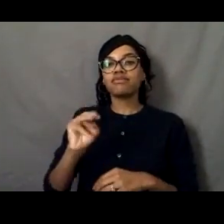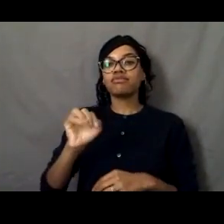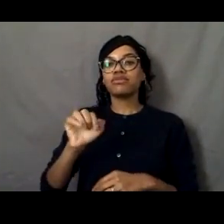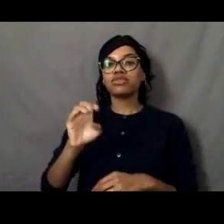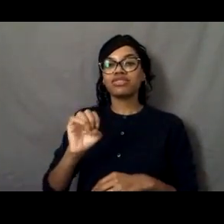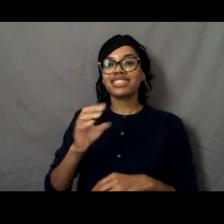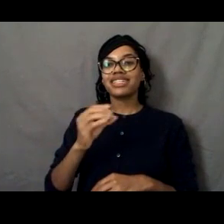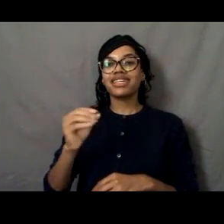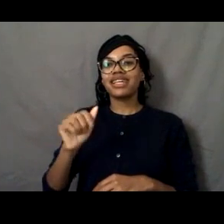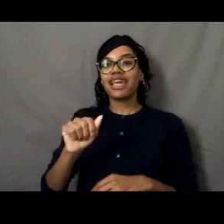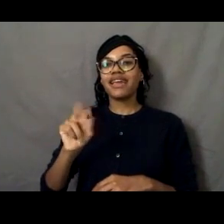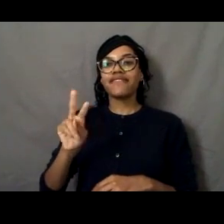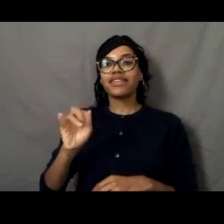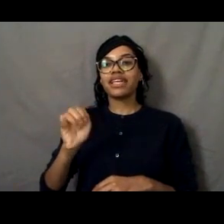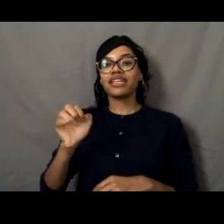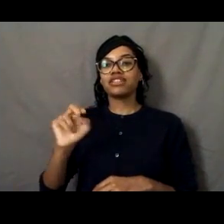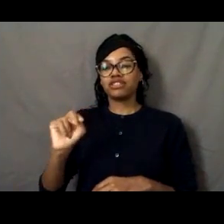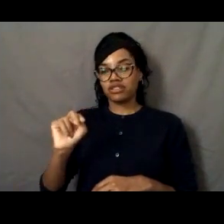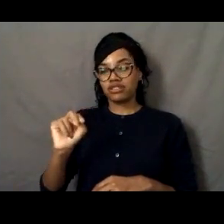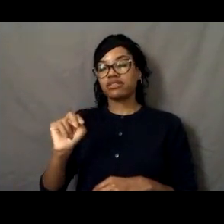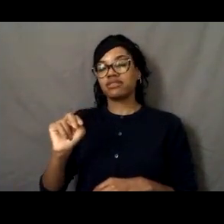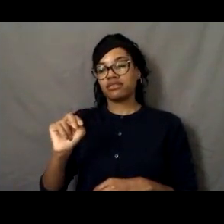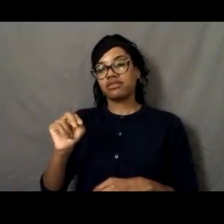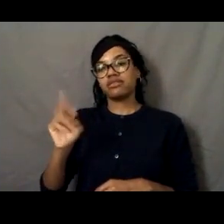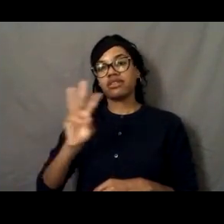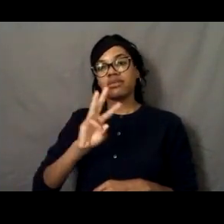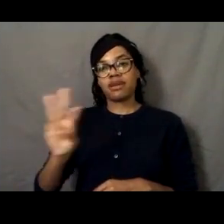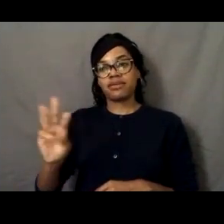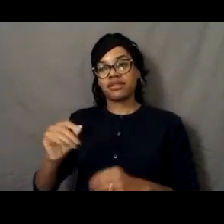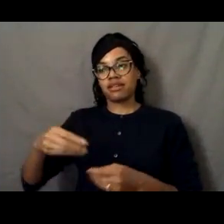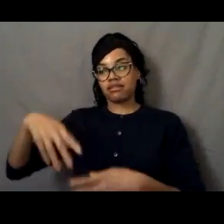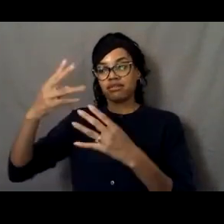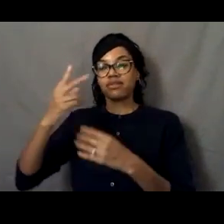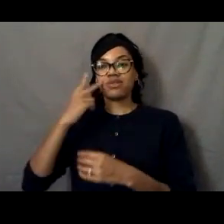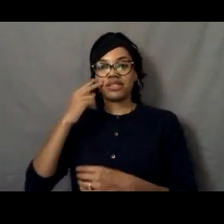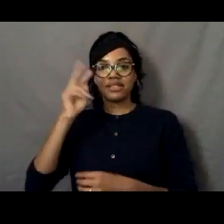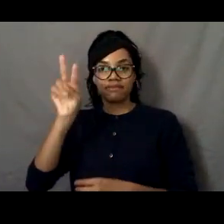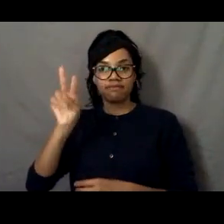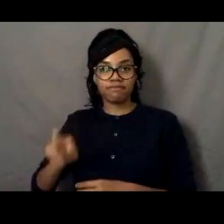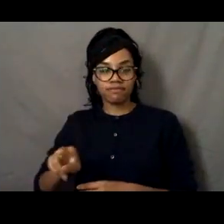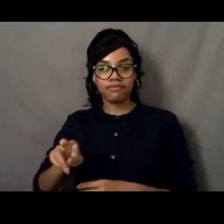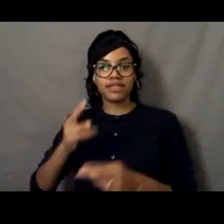And I think that you can also look up their schedules on that website as well.